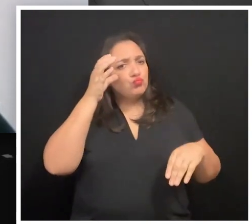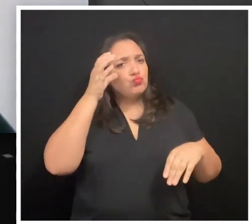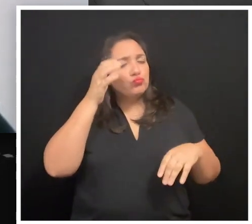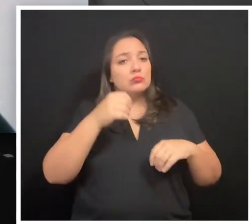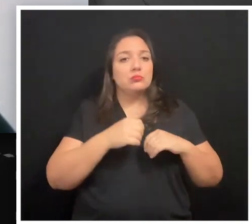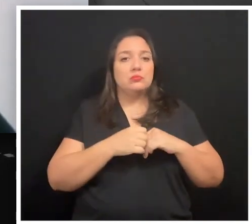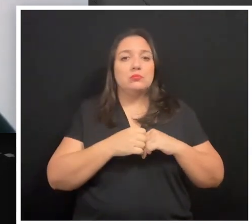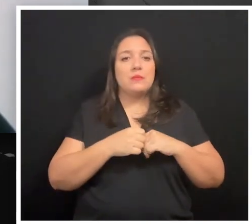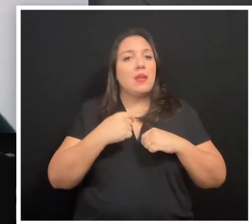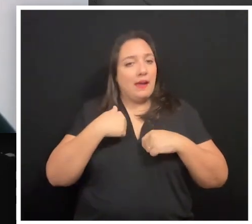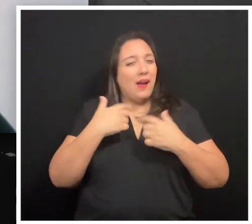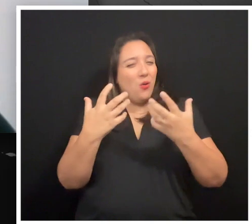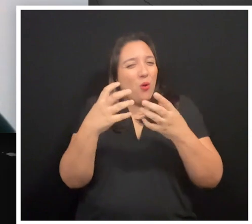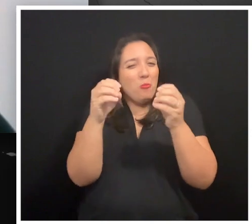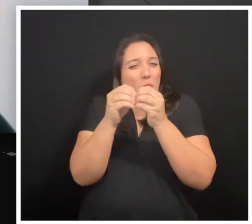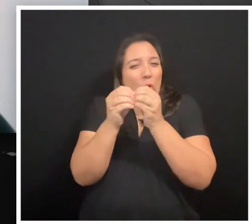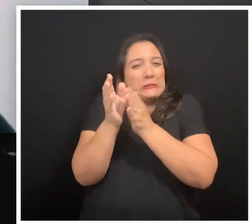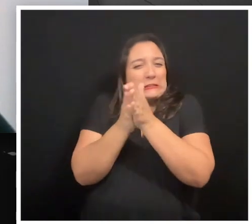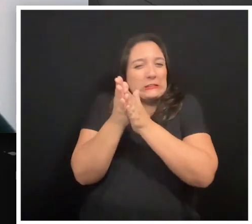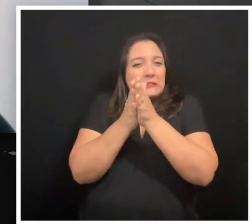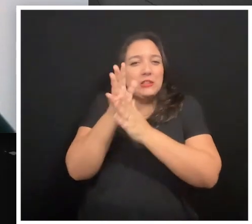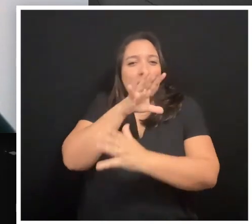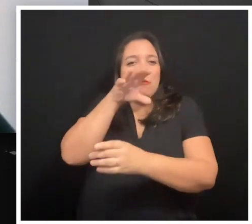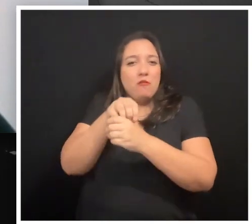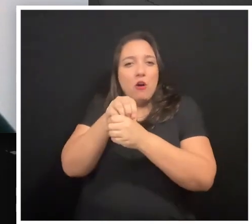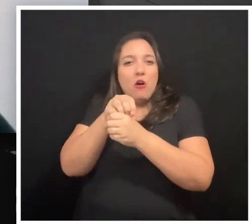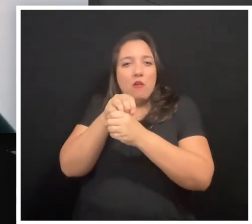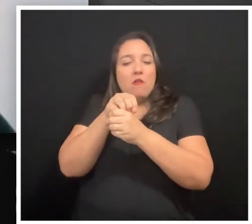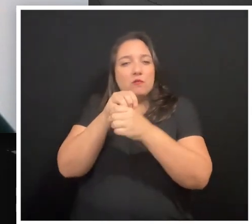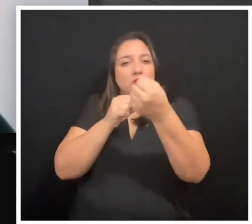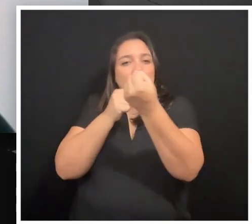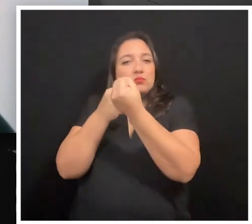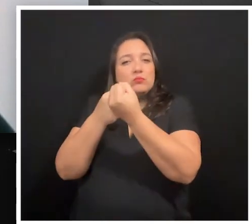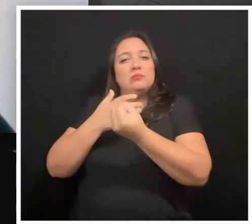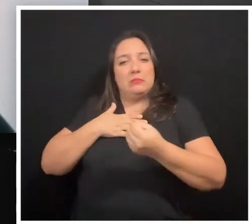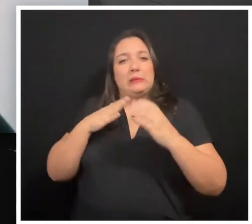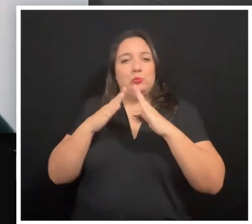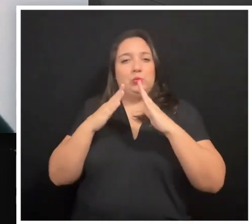and I want to be more involved to make that difference in my community.